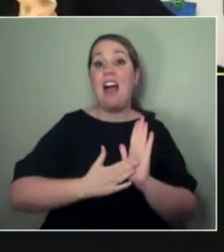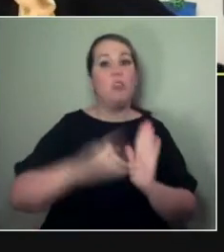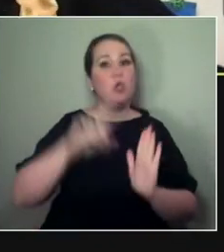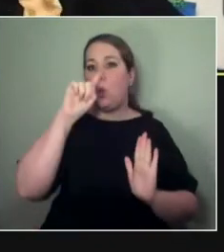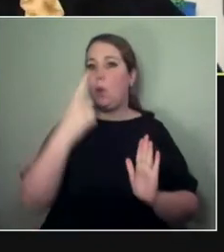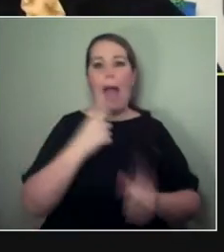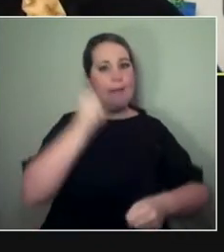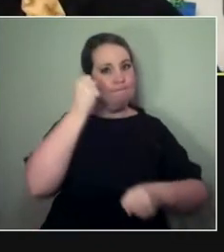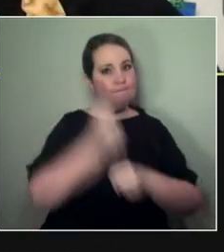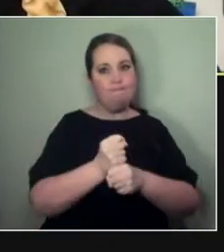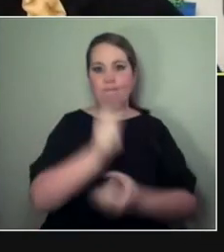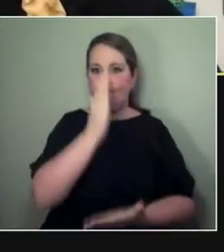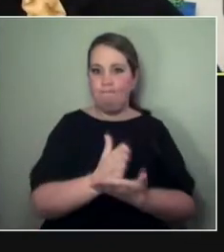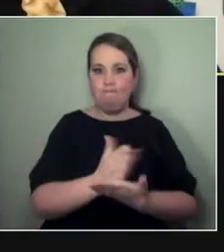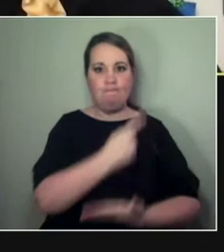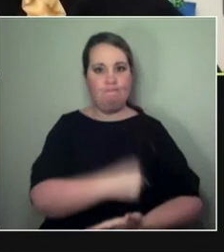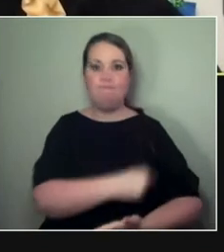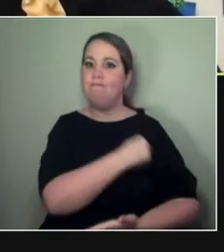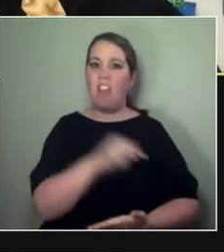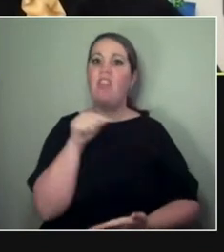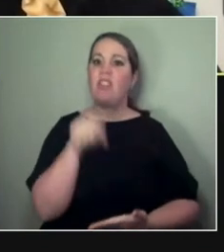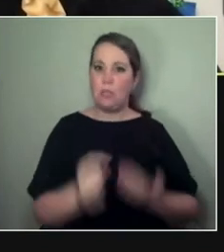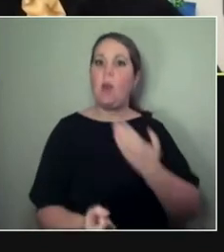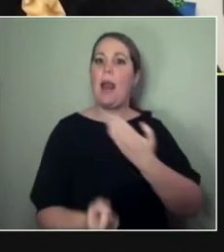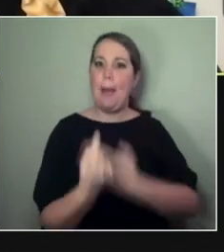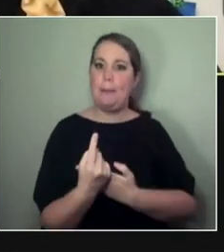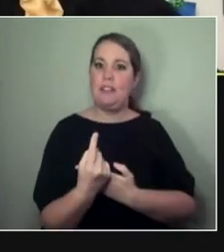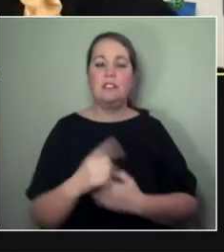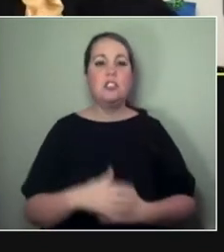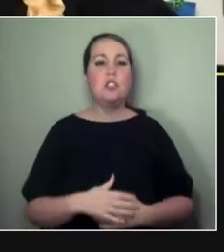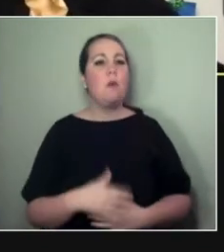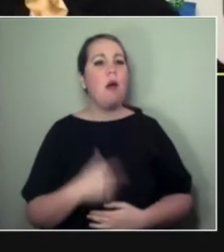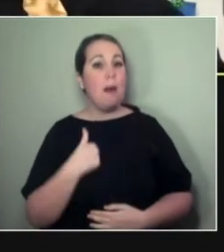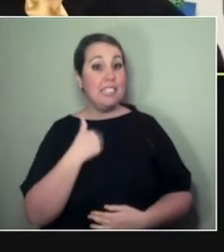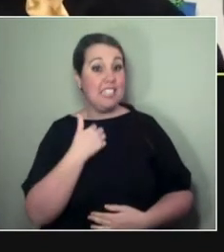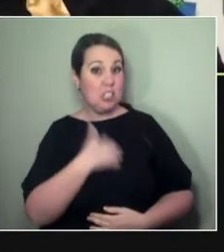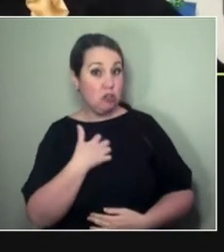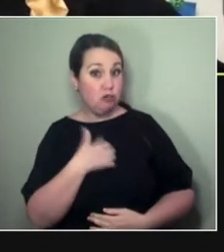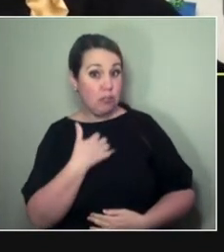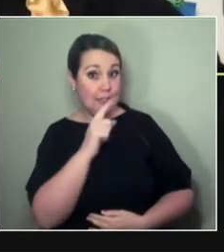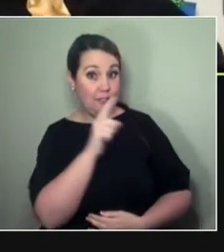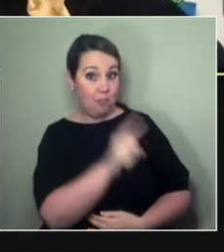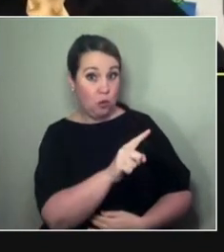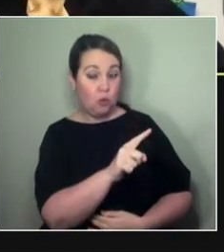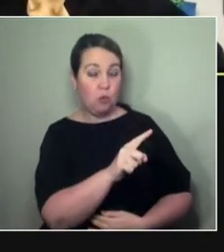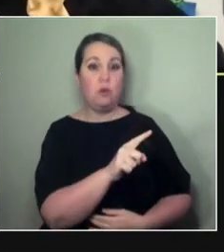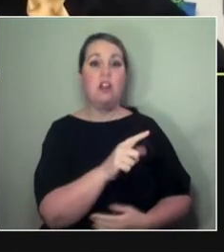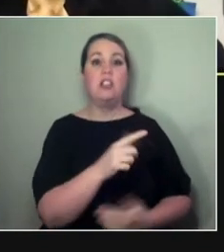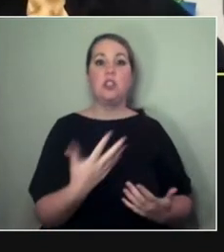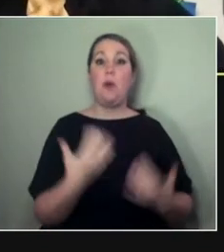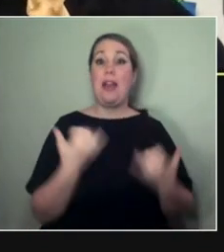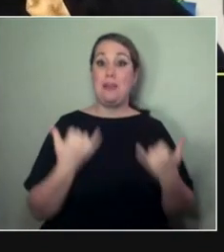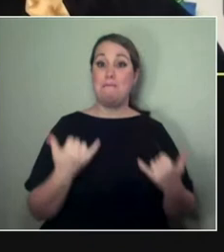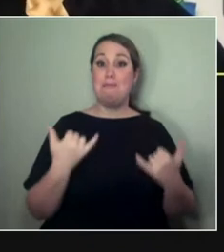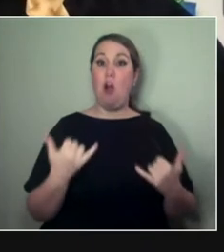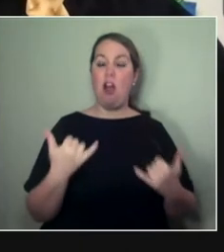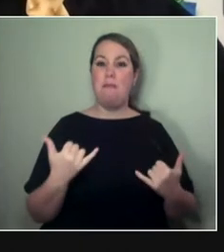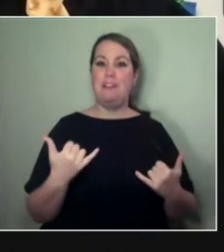I'm interested in terms of, like, how far— So, we're already kind of in this hyper-connected world.